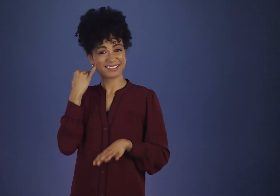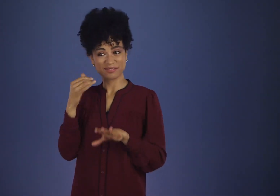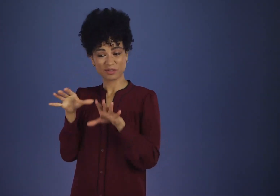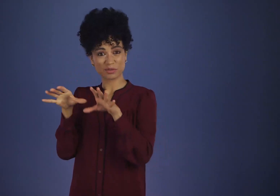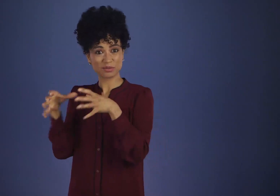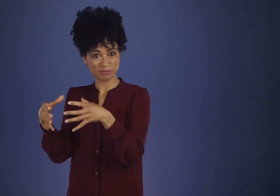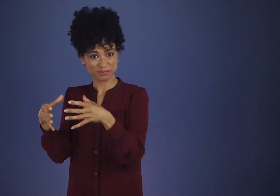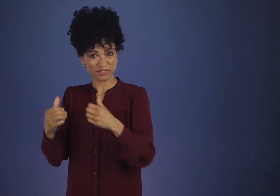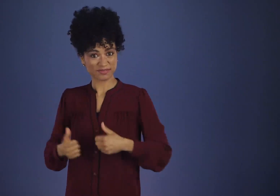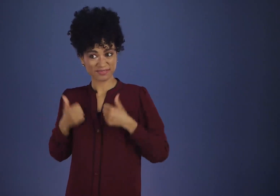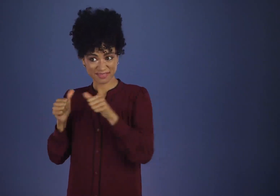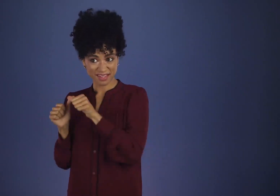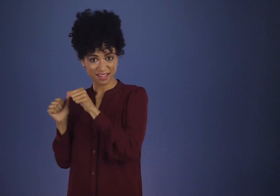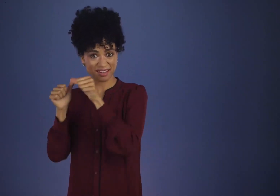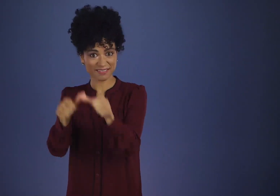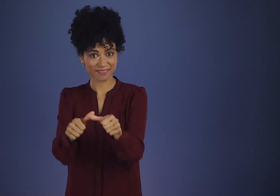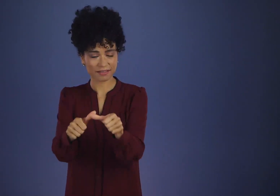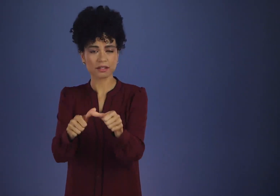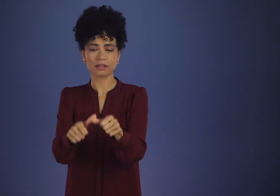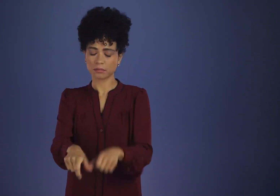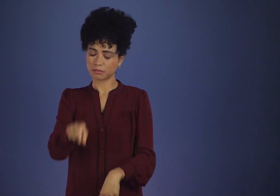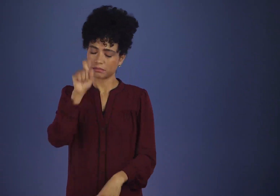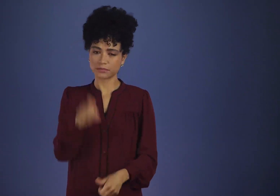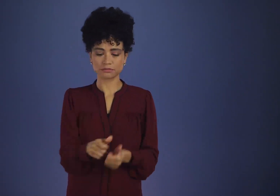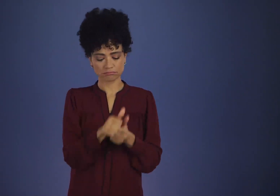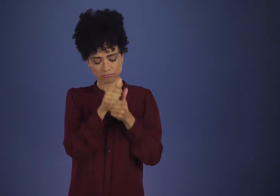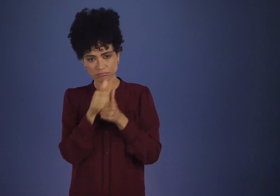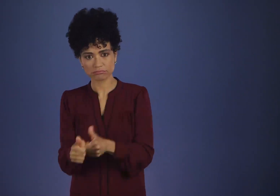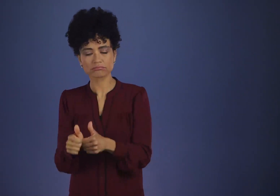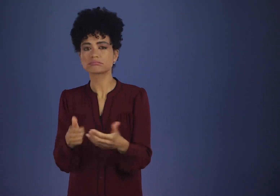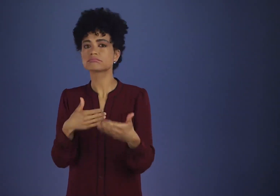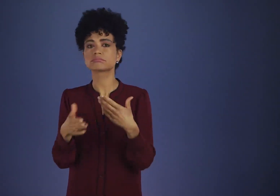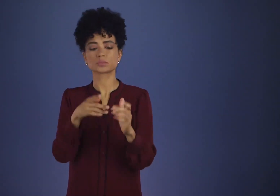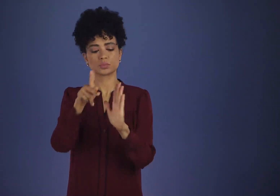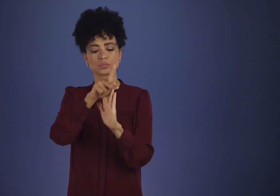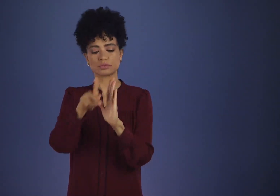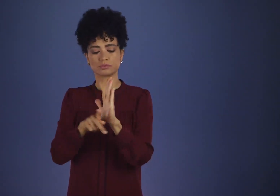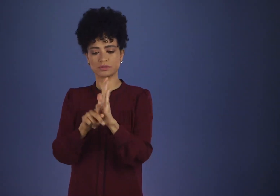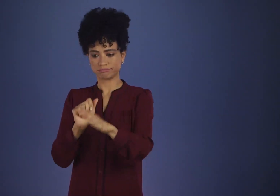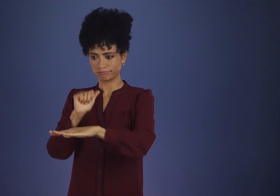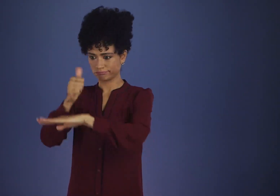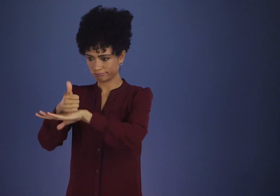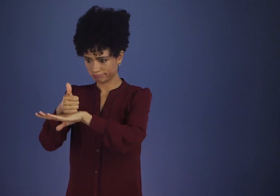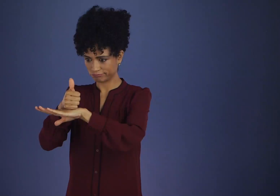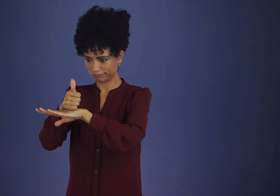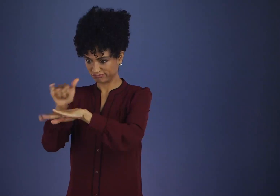We saw that the group, exactly like the individual, must eventually conform to whatever tested principles